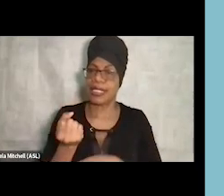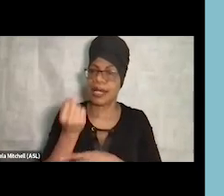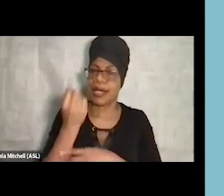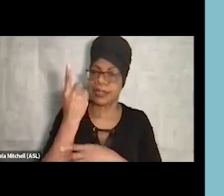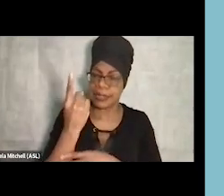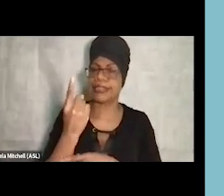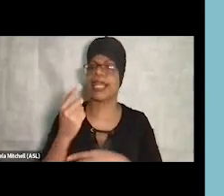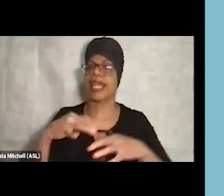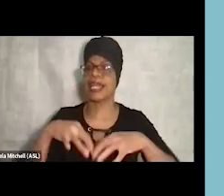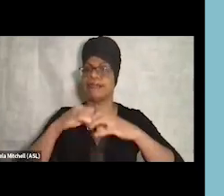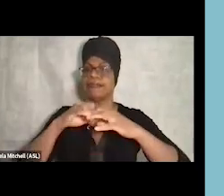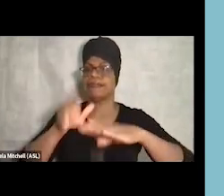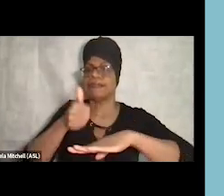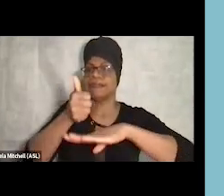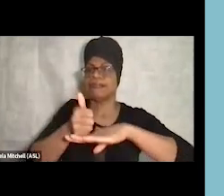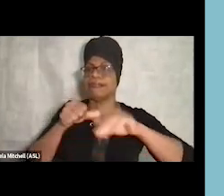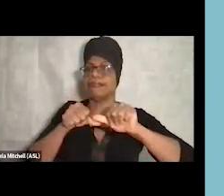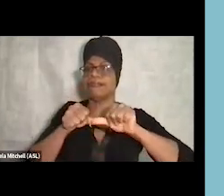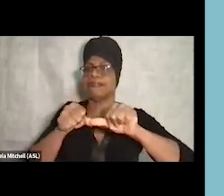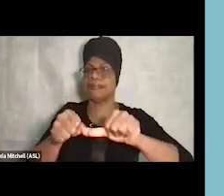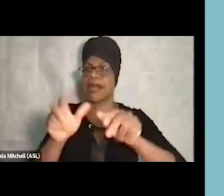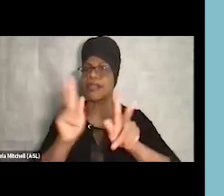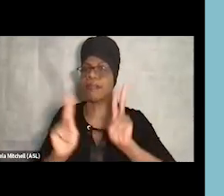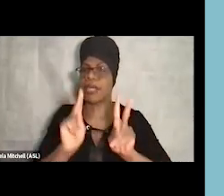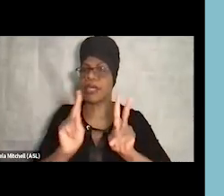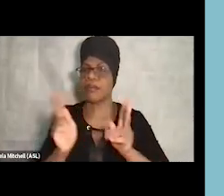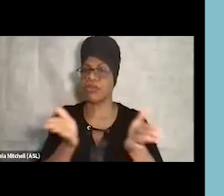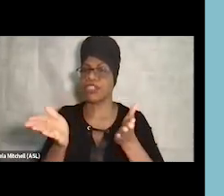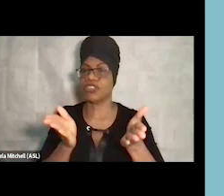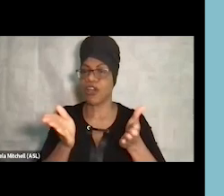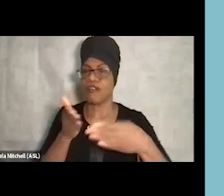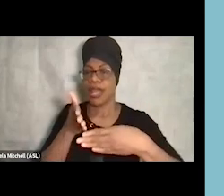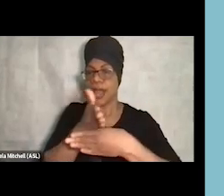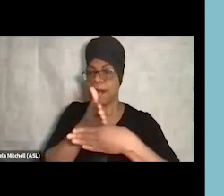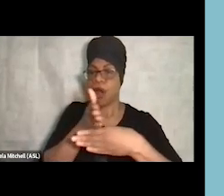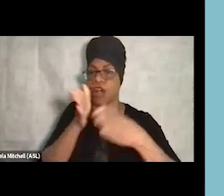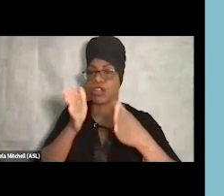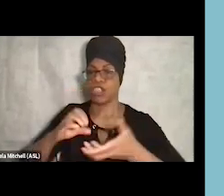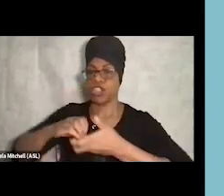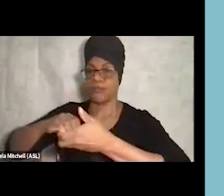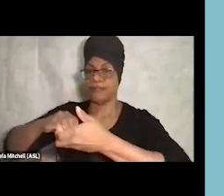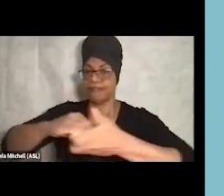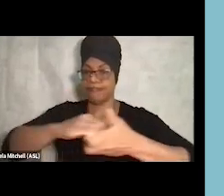around the people that they are serving in partnership, and so that is what we will be focusing on today.